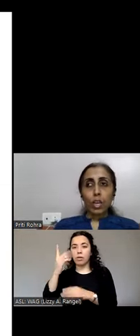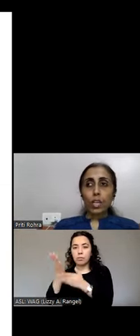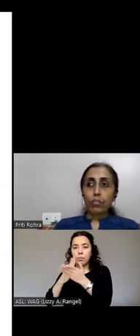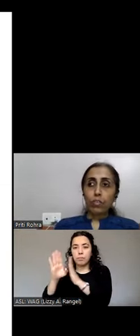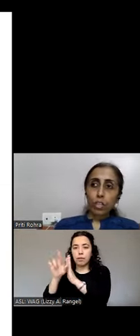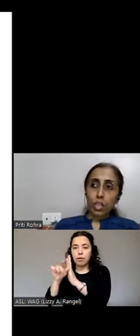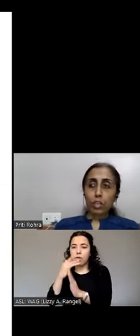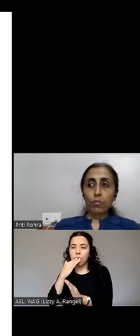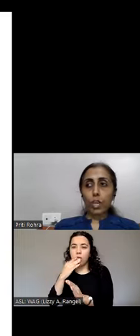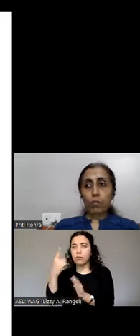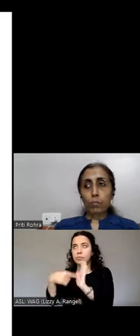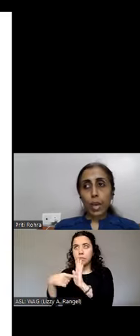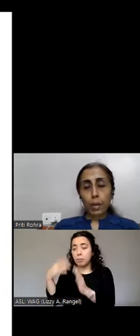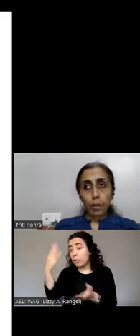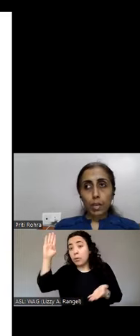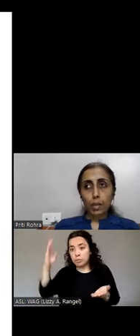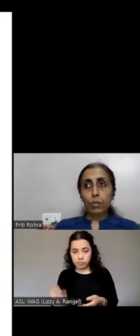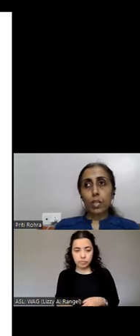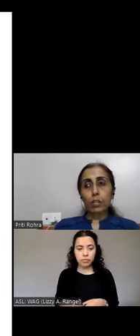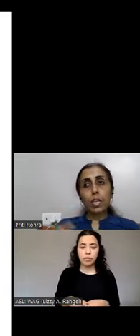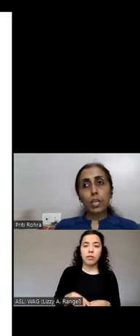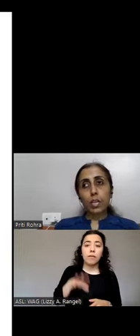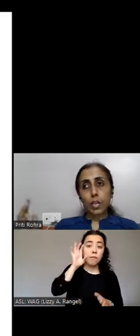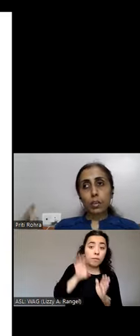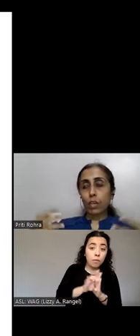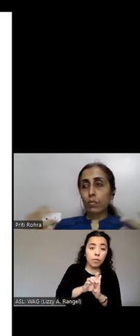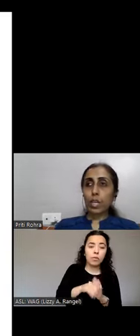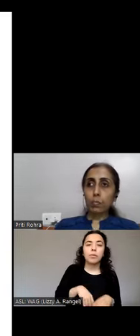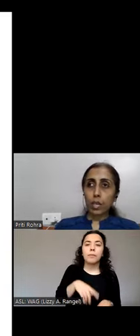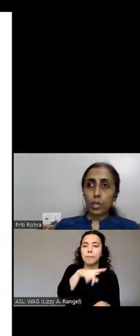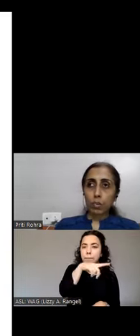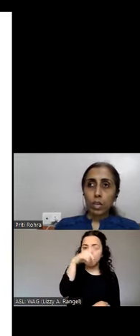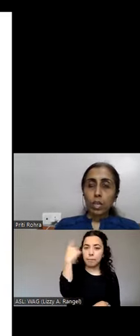and the further section would have a black back ground and the main content a white background.